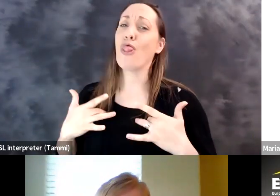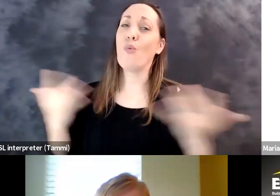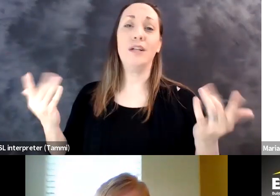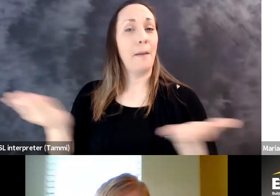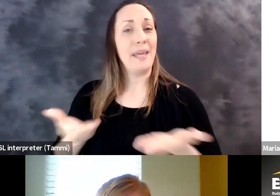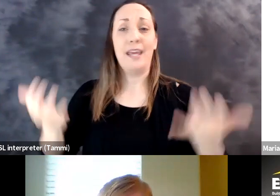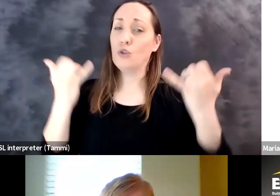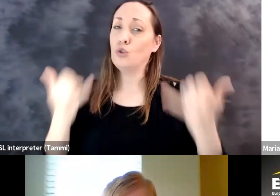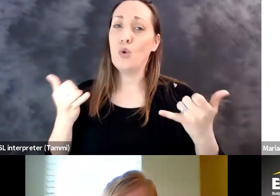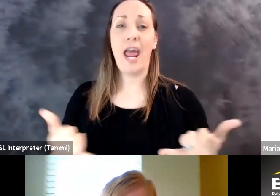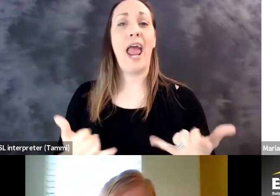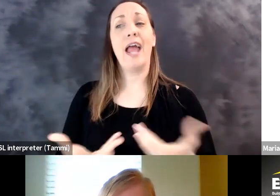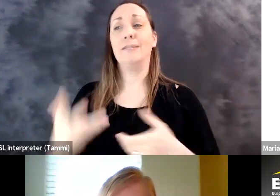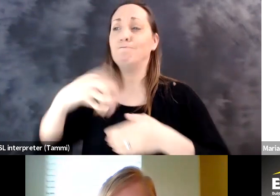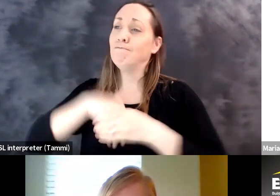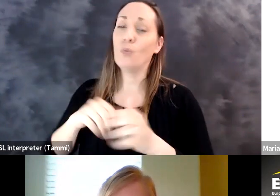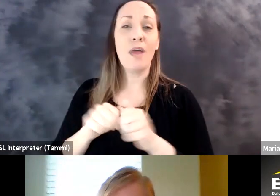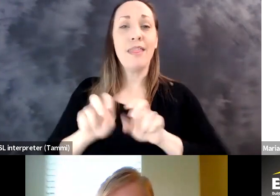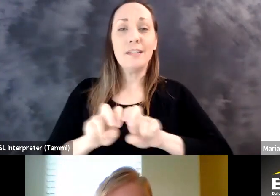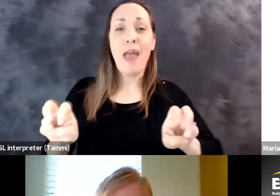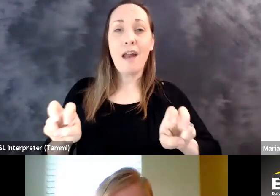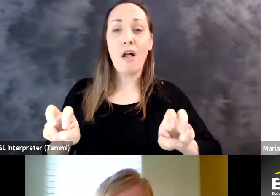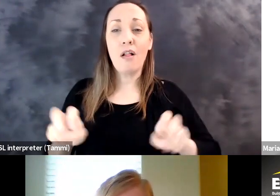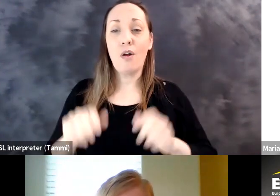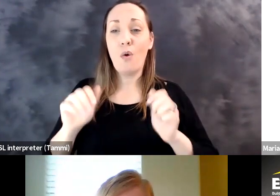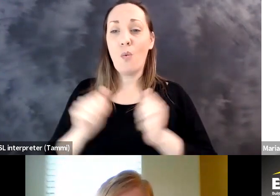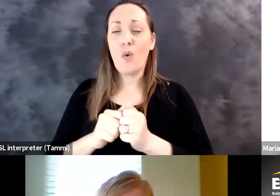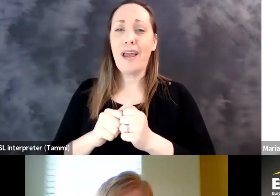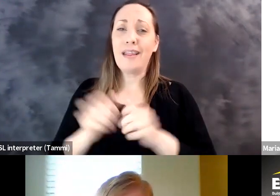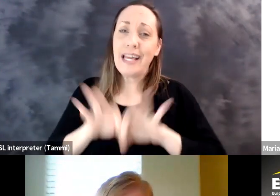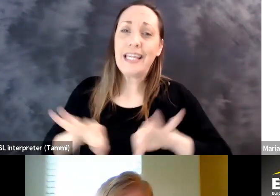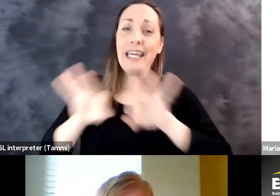Maria Town: Thank you so much.